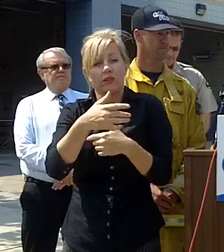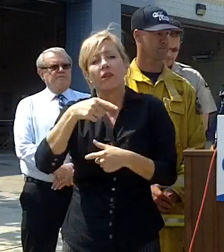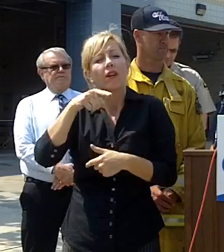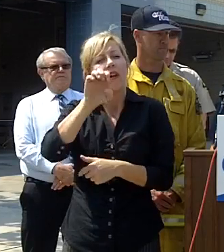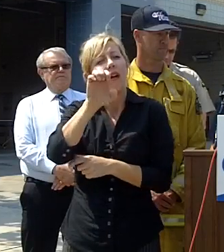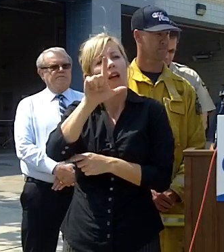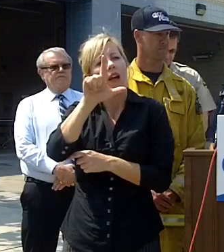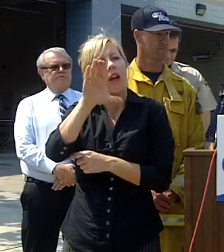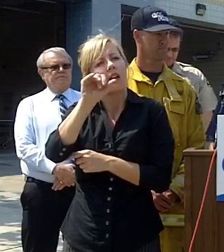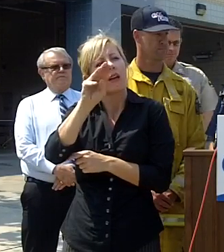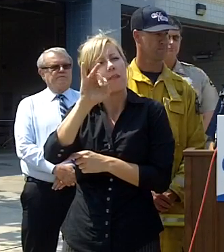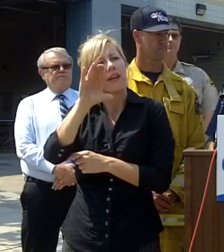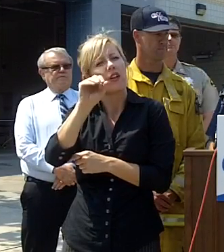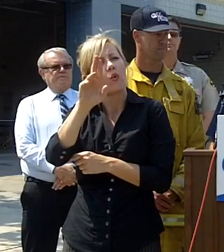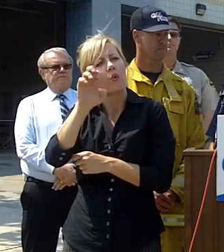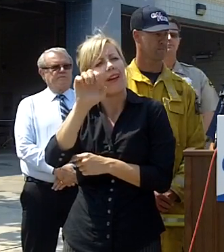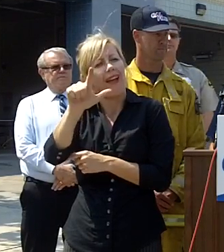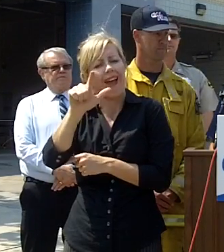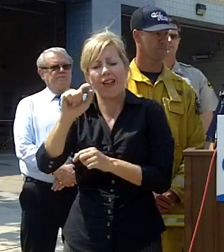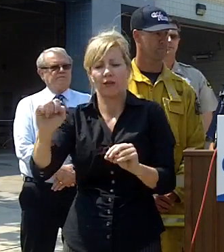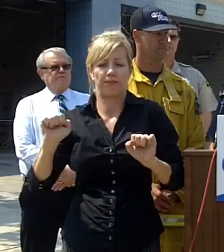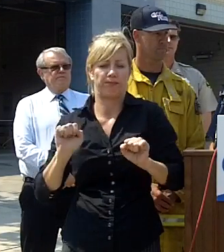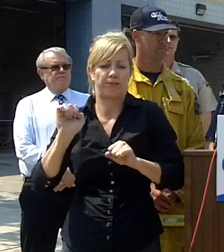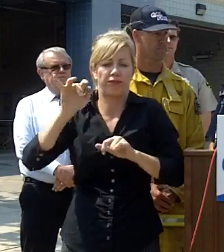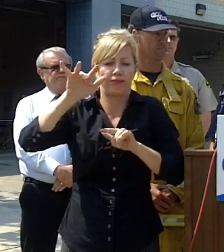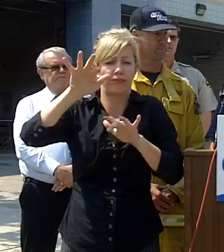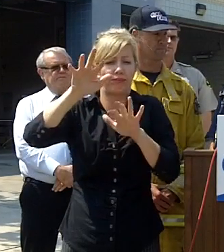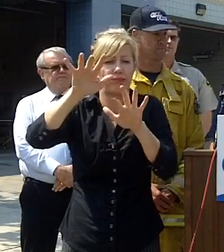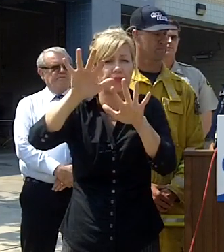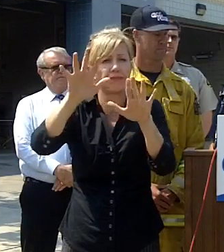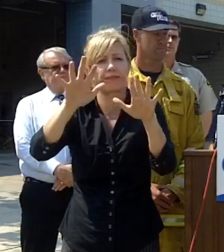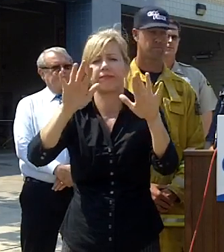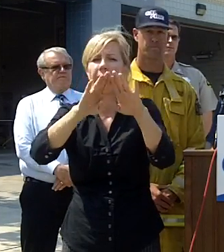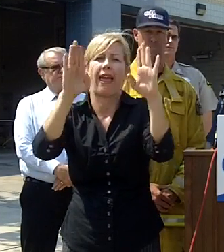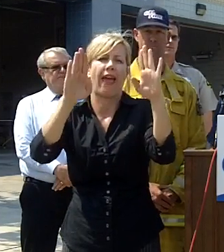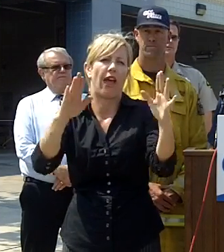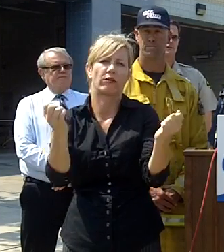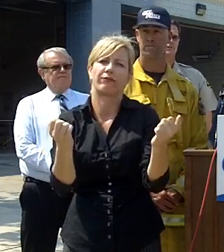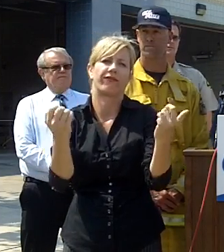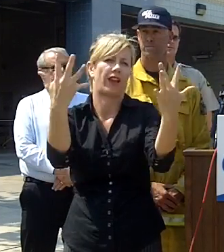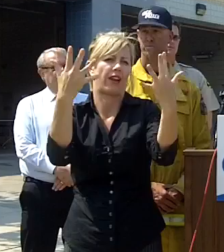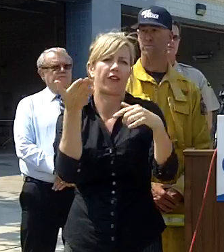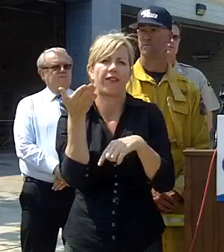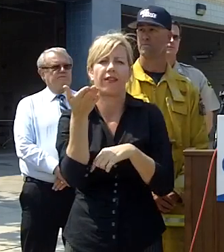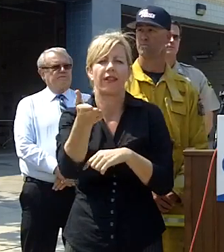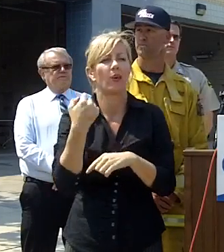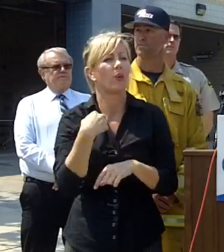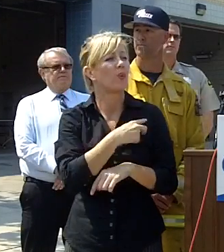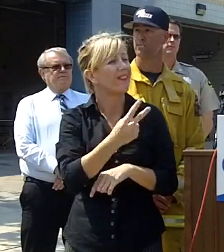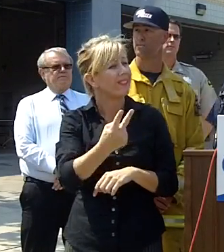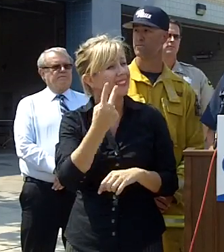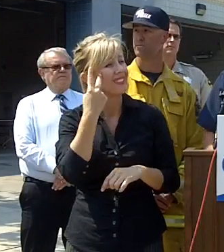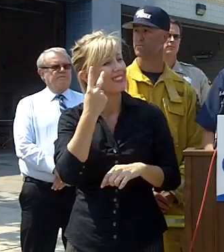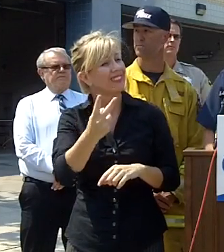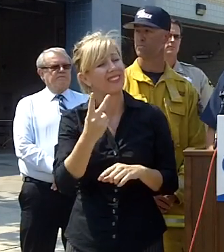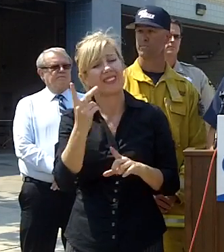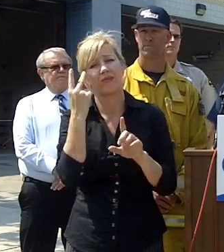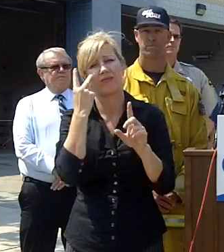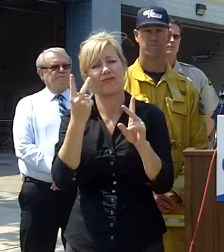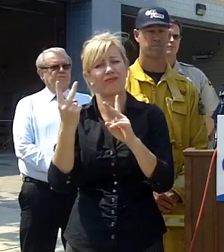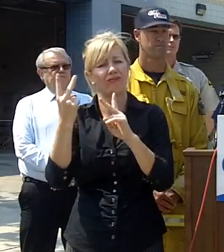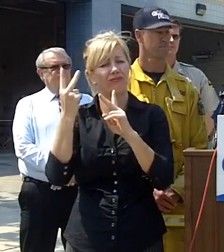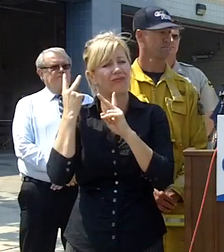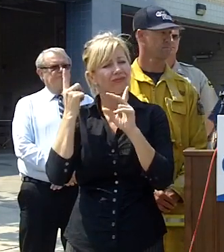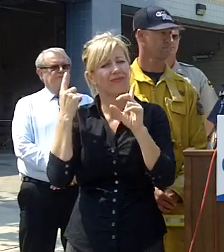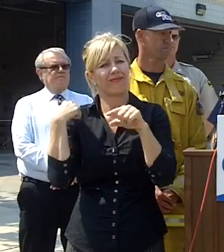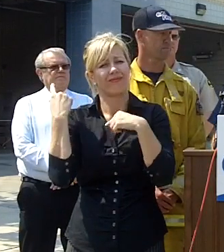homes as we've seen so many times in San Diego County this is a serious effort by all resources